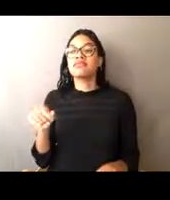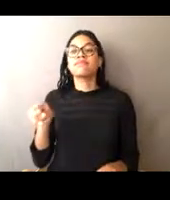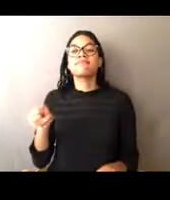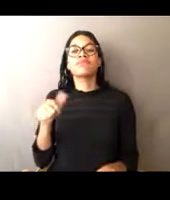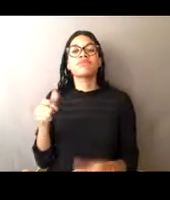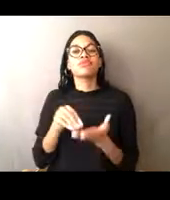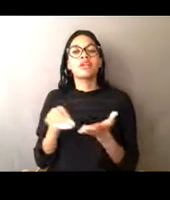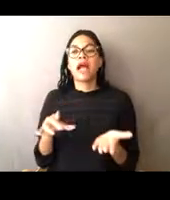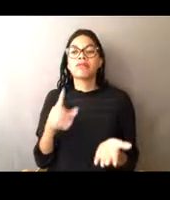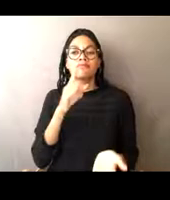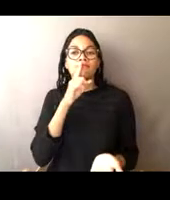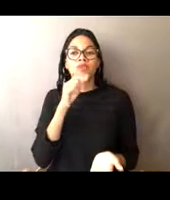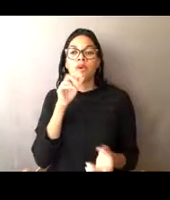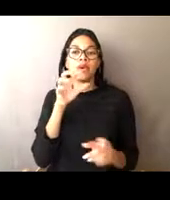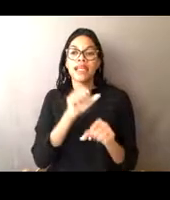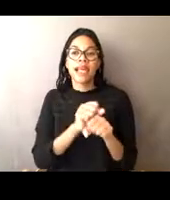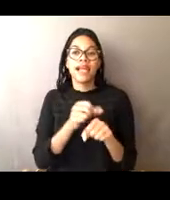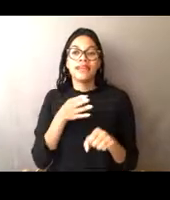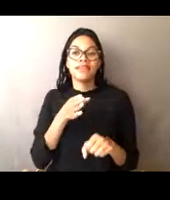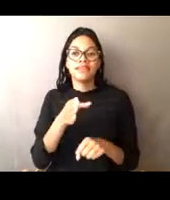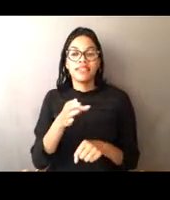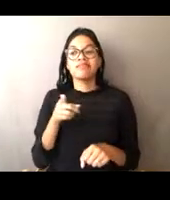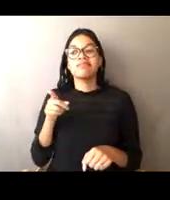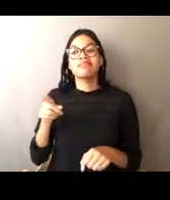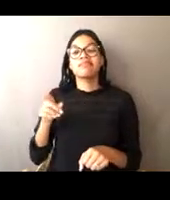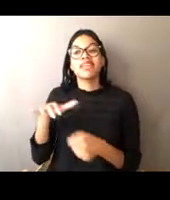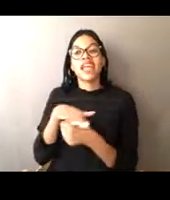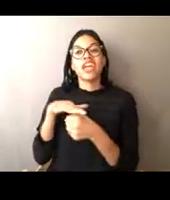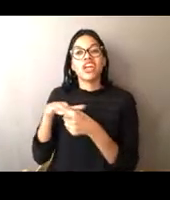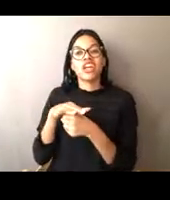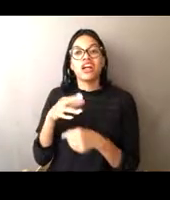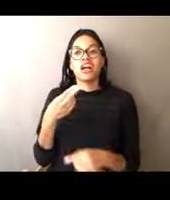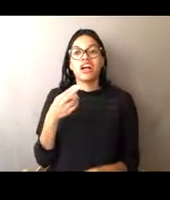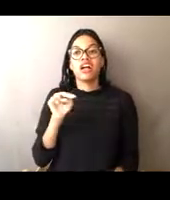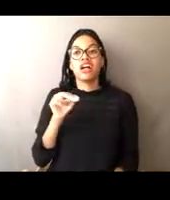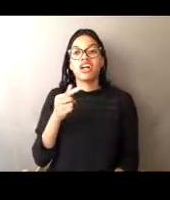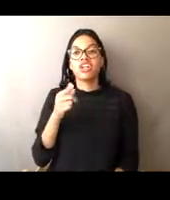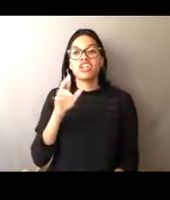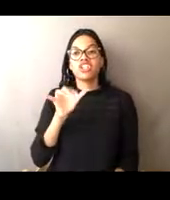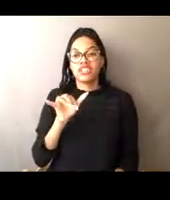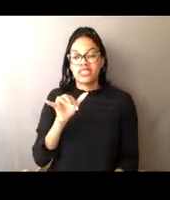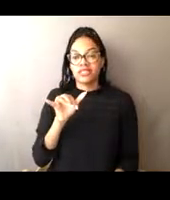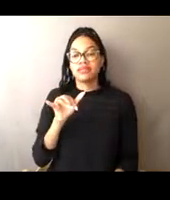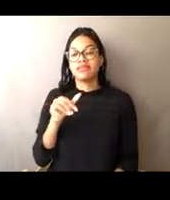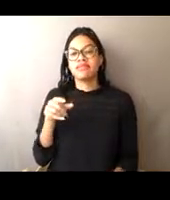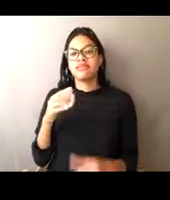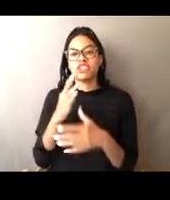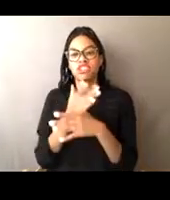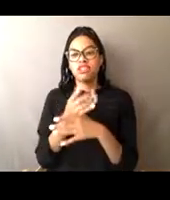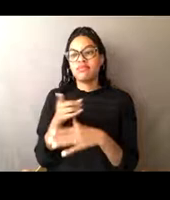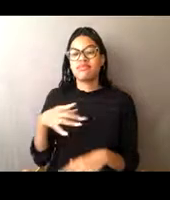They're in Hungary. So they're in a different environment than us, but several people are saying salmon, salmon,